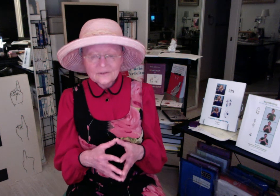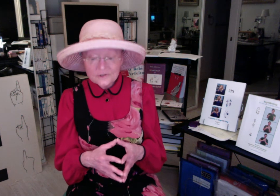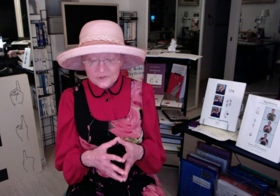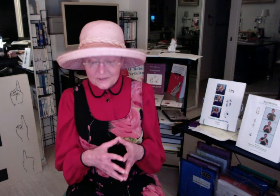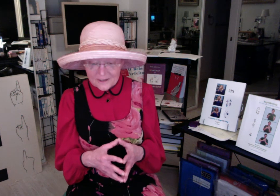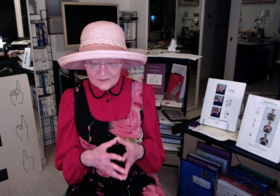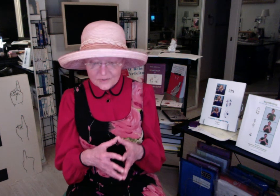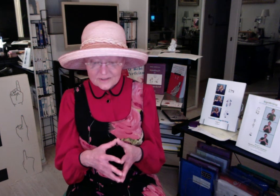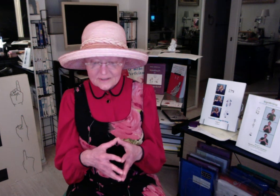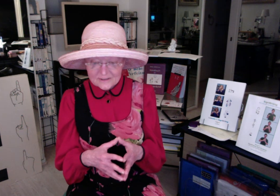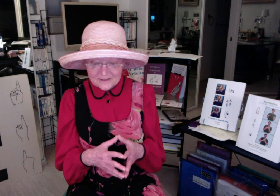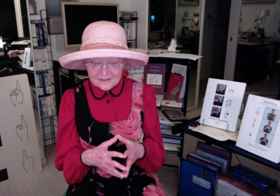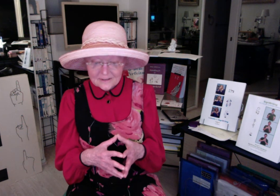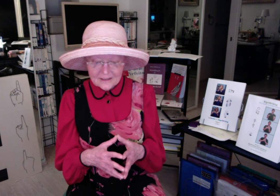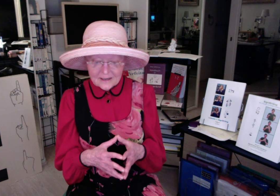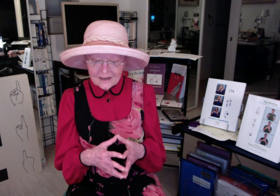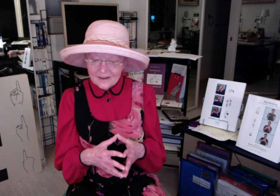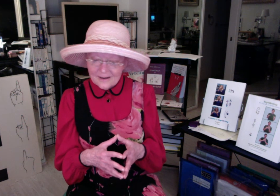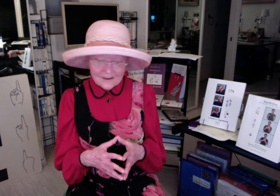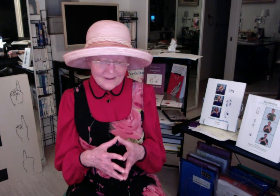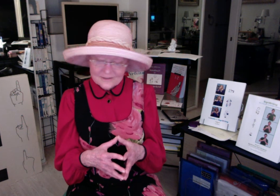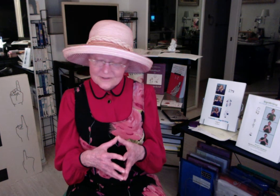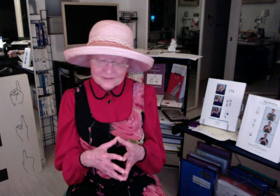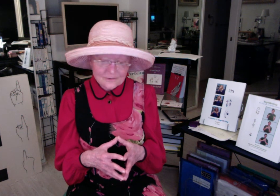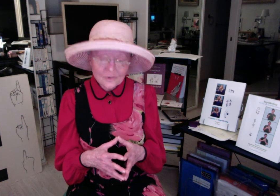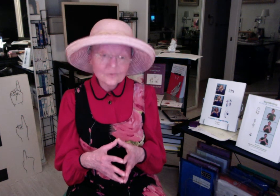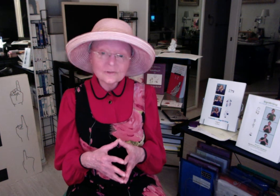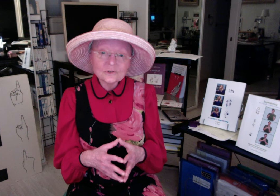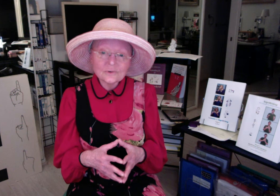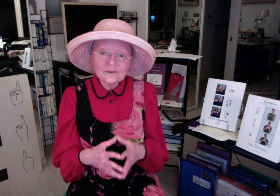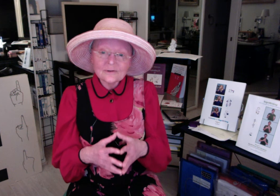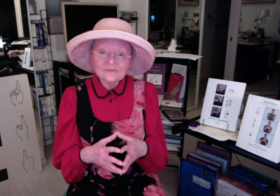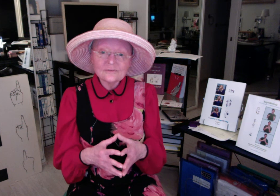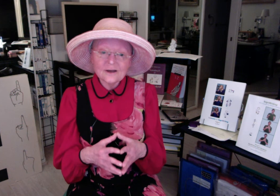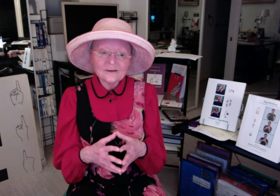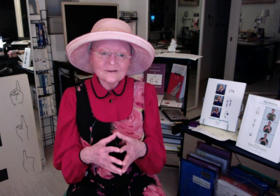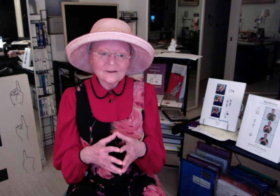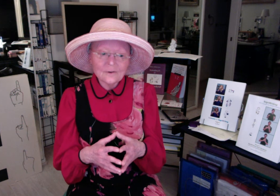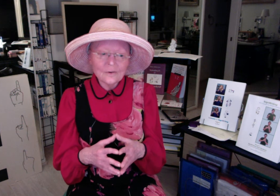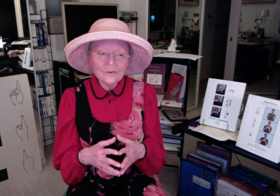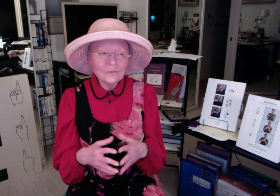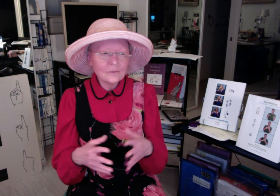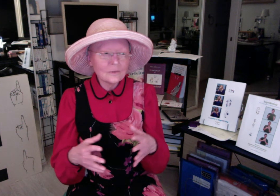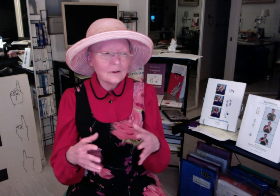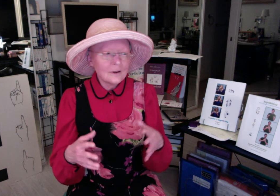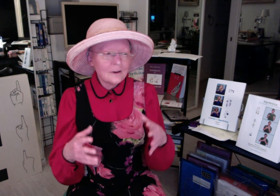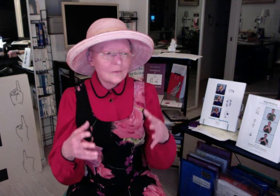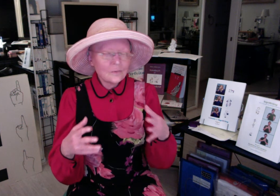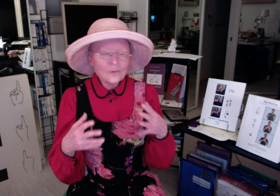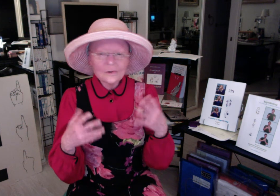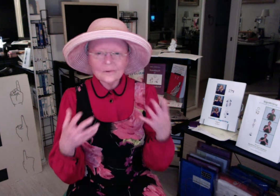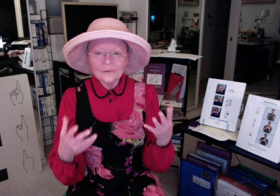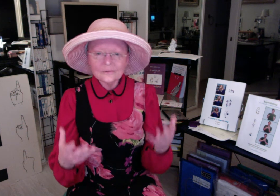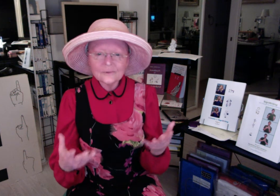July 2018 I just know that you are going to find a whole world of written